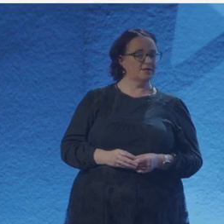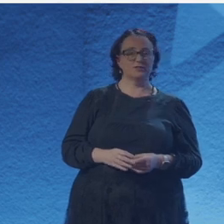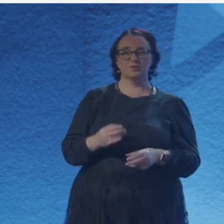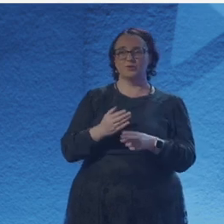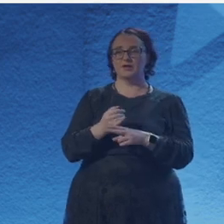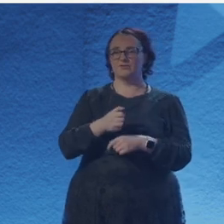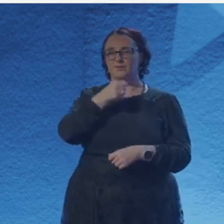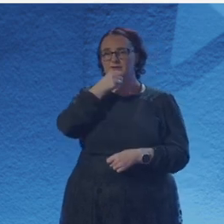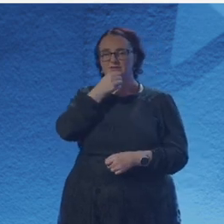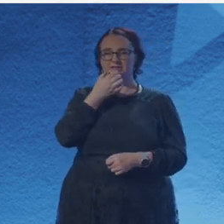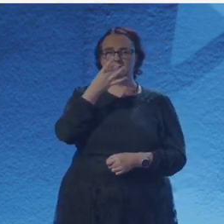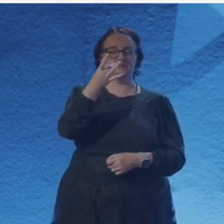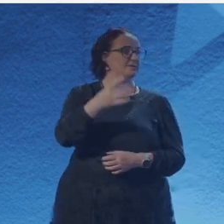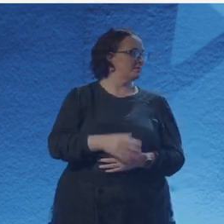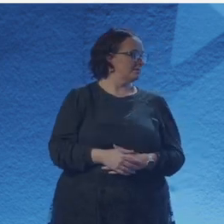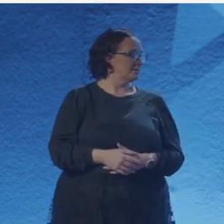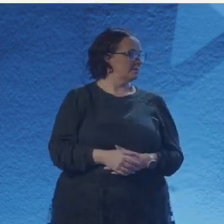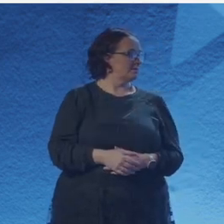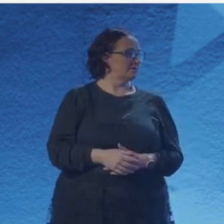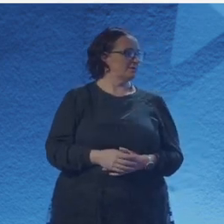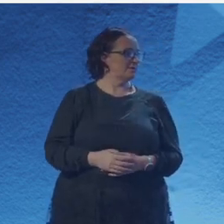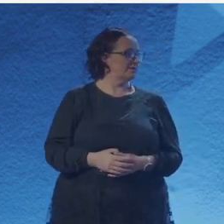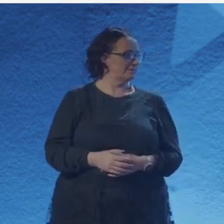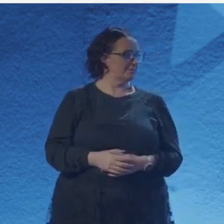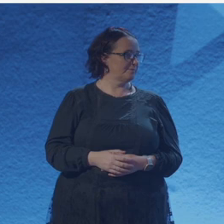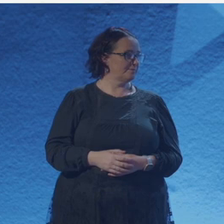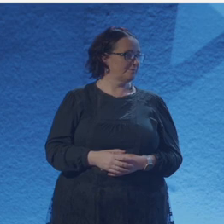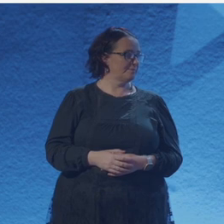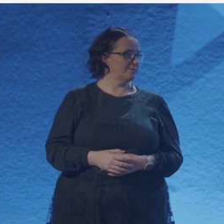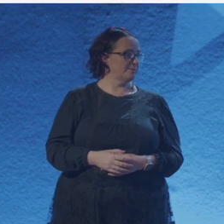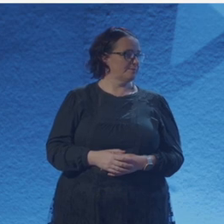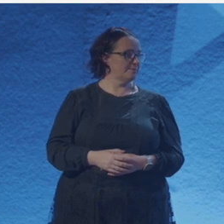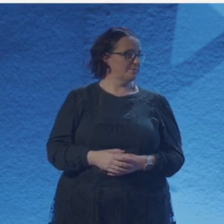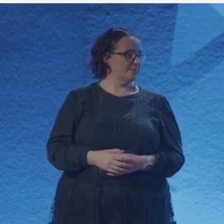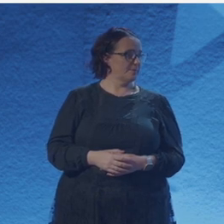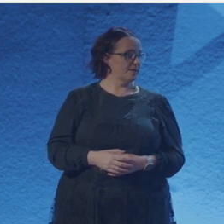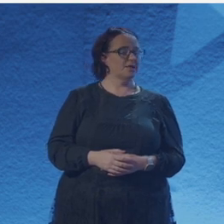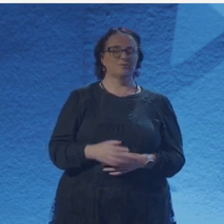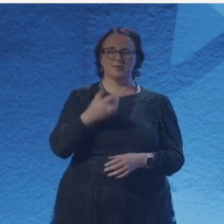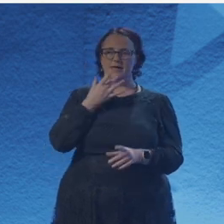I can take one very speedy question because they're literally going to boot us out of the room in about 5 minutes.